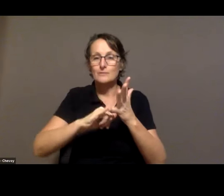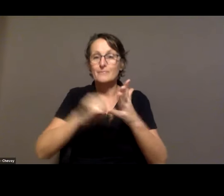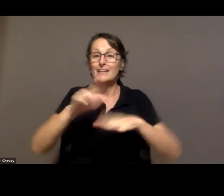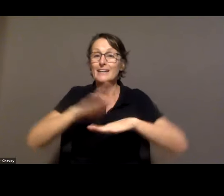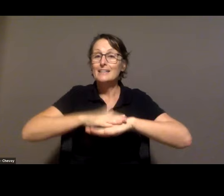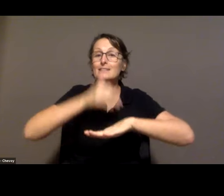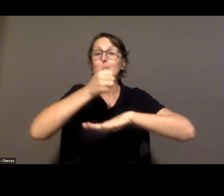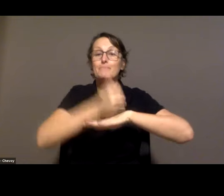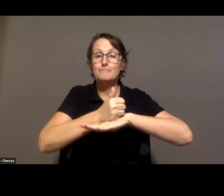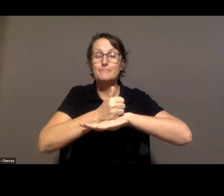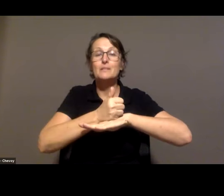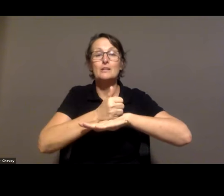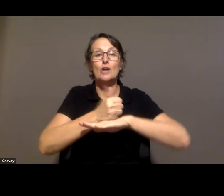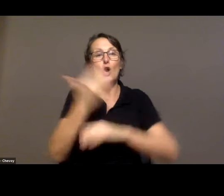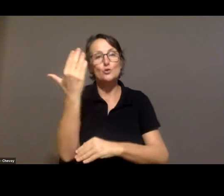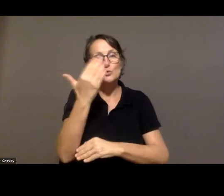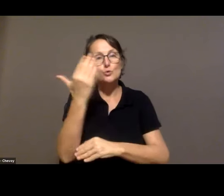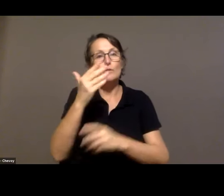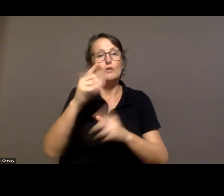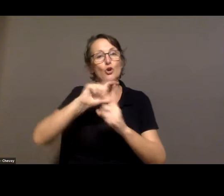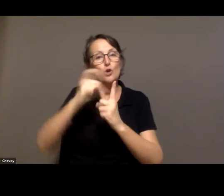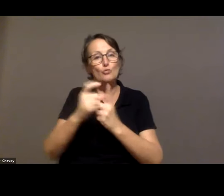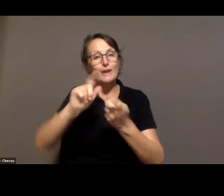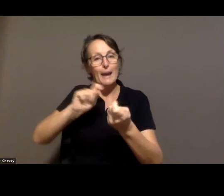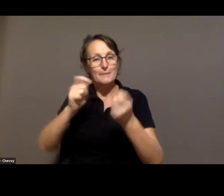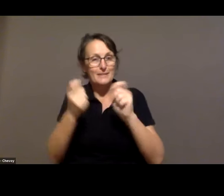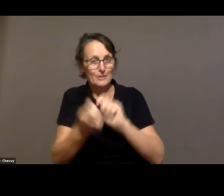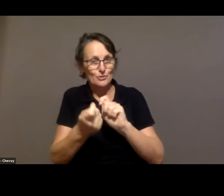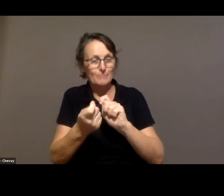member of the Kandos School of Cultural Adaption, a socially